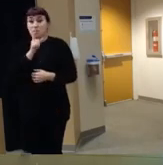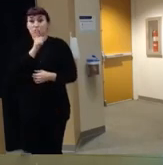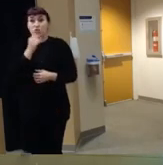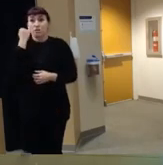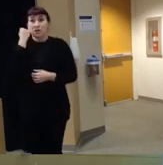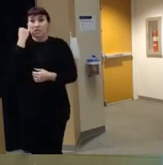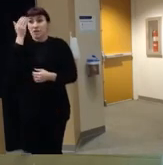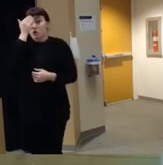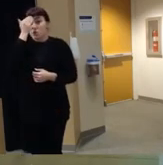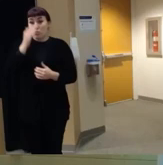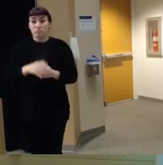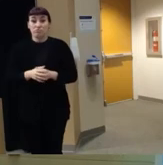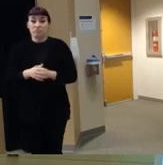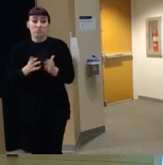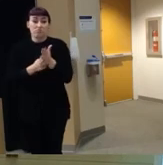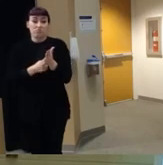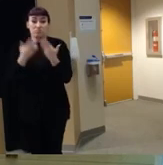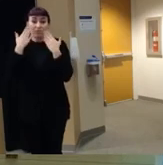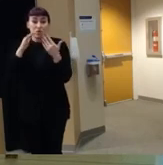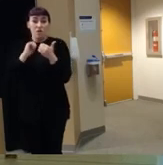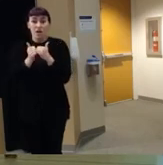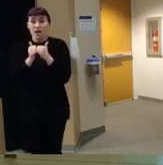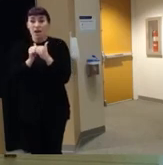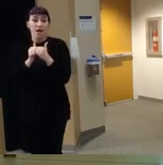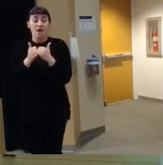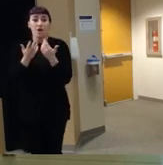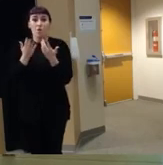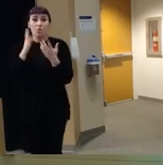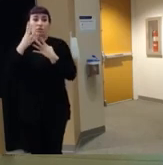know just to be really Frank I don't know how routinely we are screening for that so